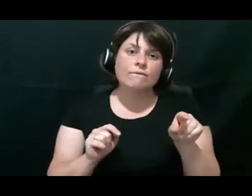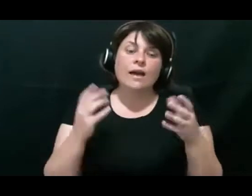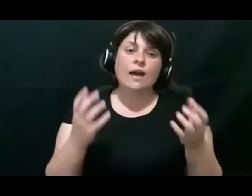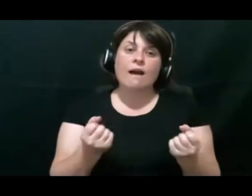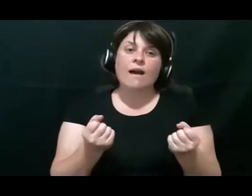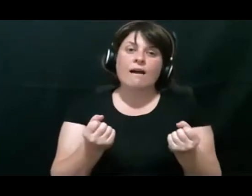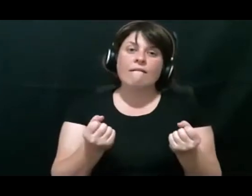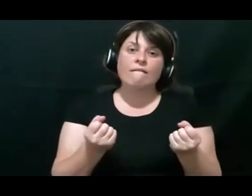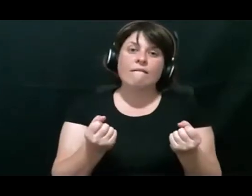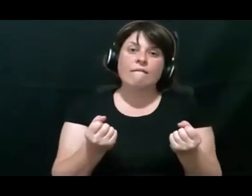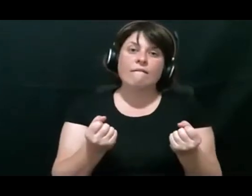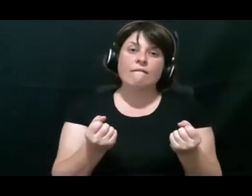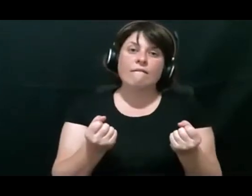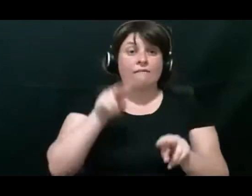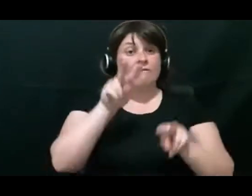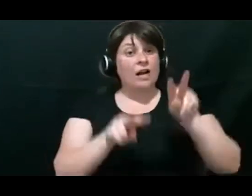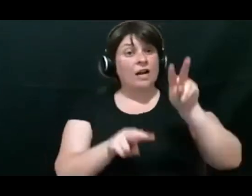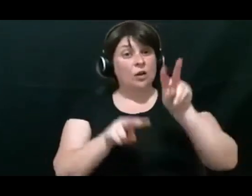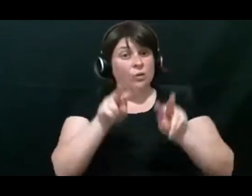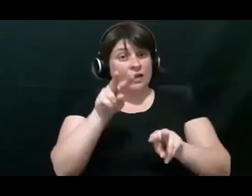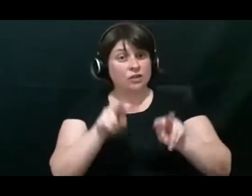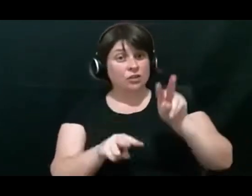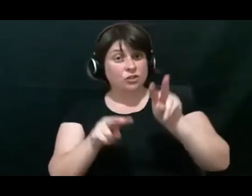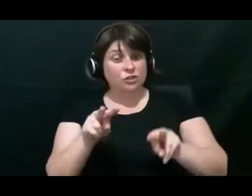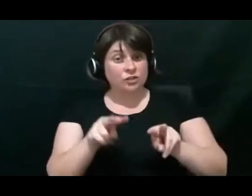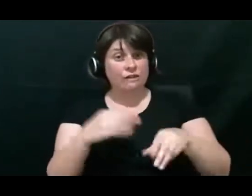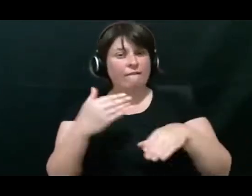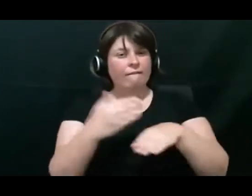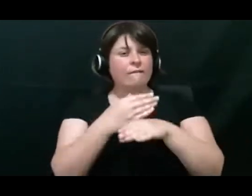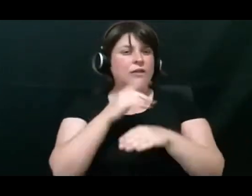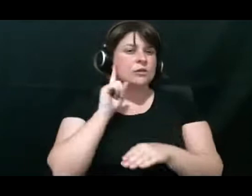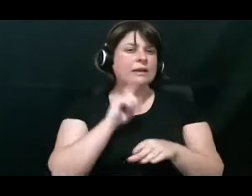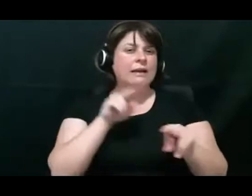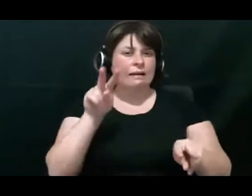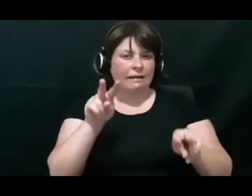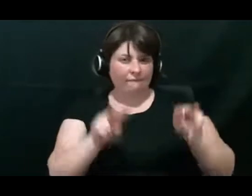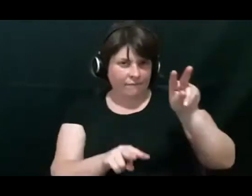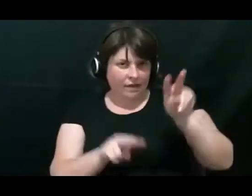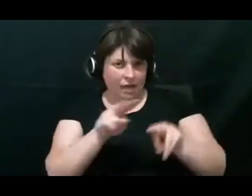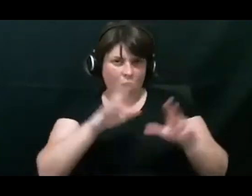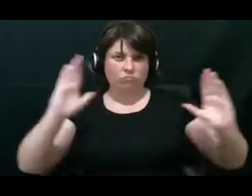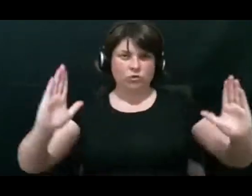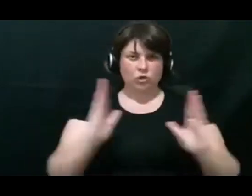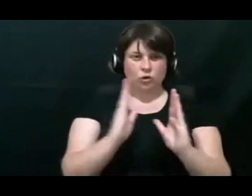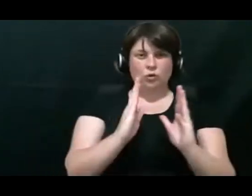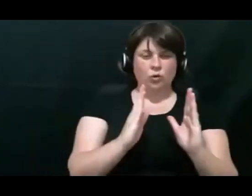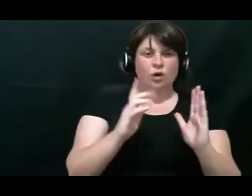hearing evaluation which they abbreviate to IFHE.